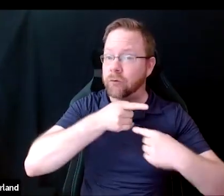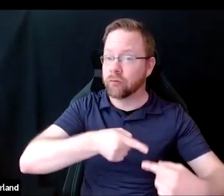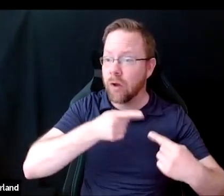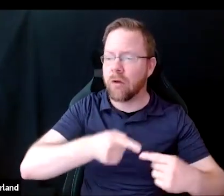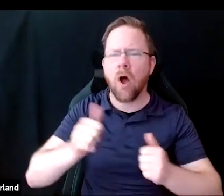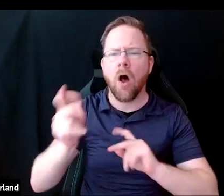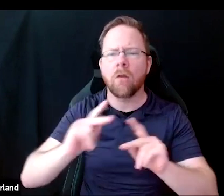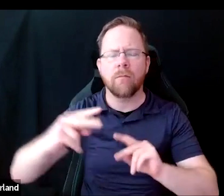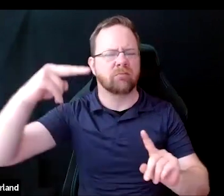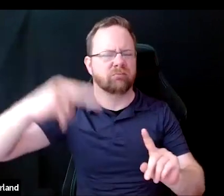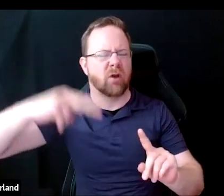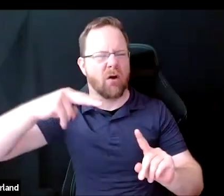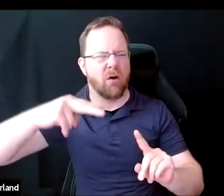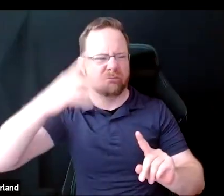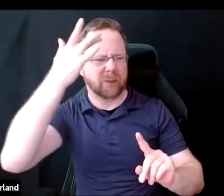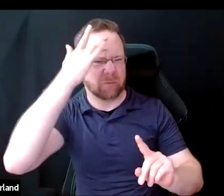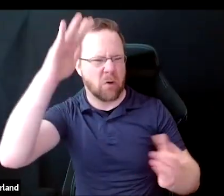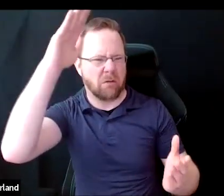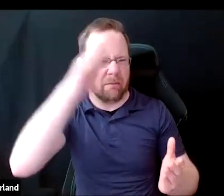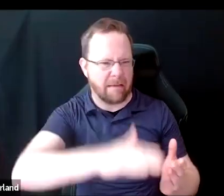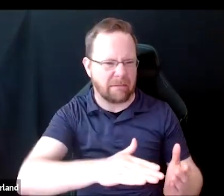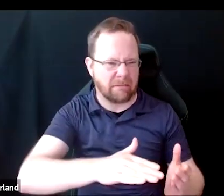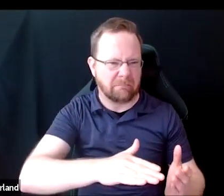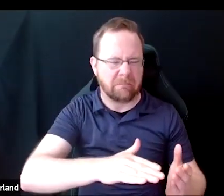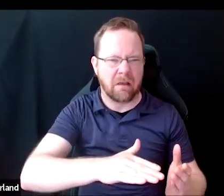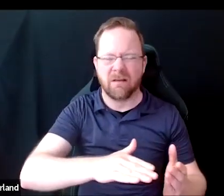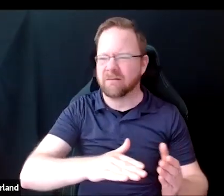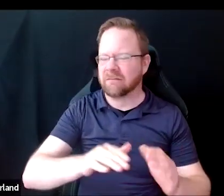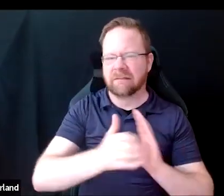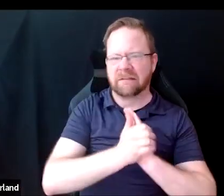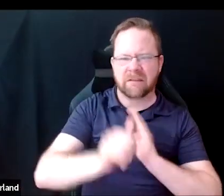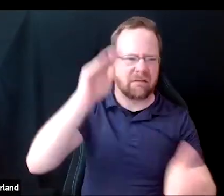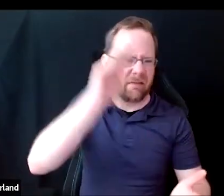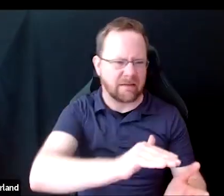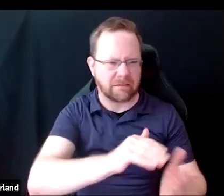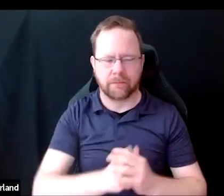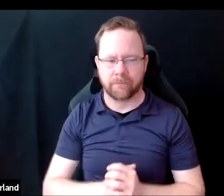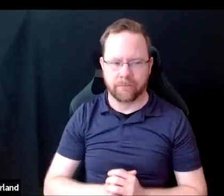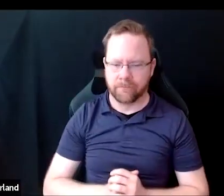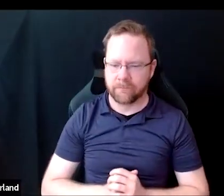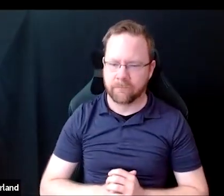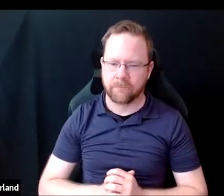and less competent as those without. Another issue is that lab environments